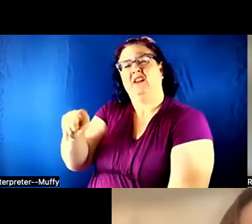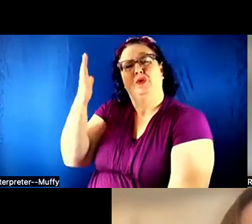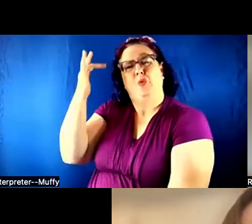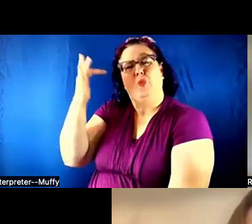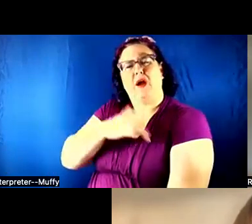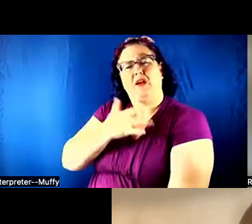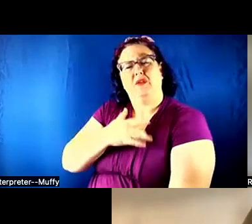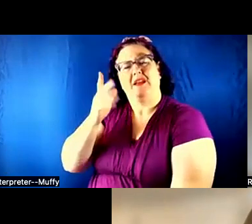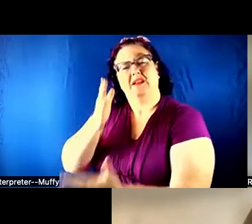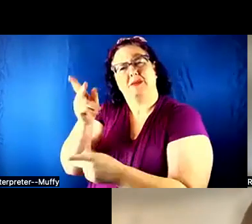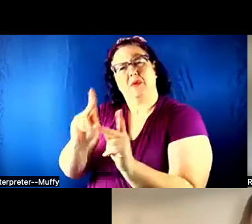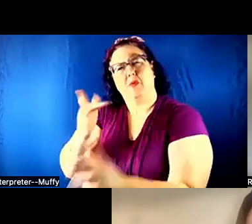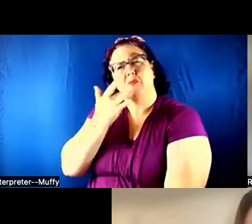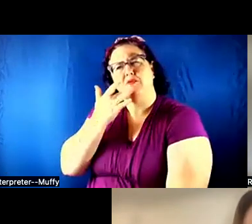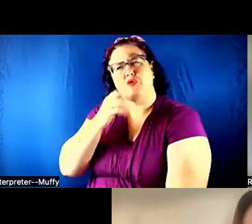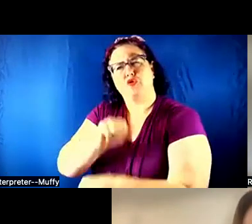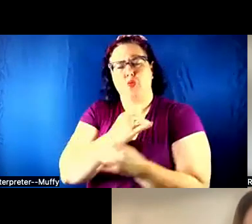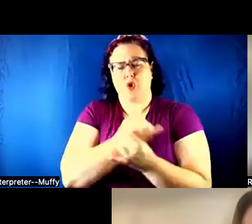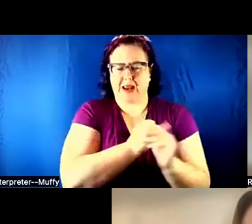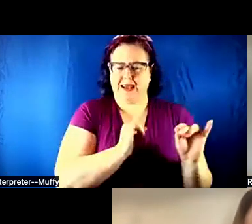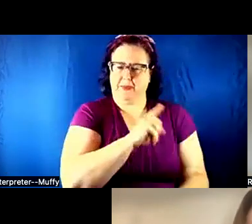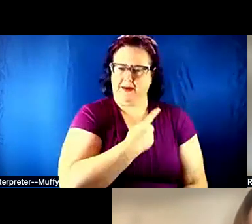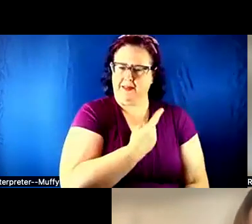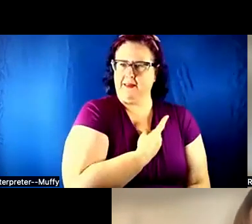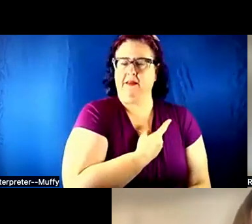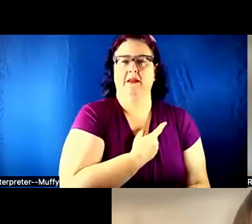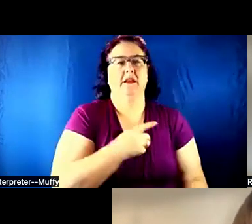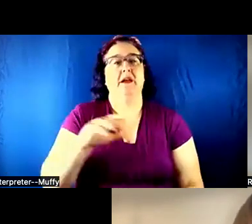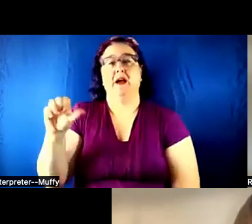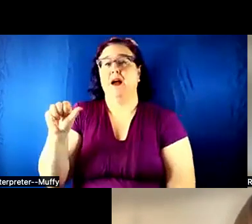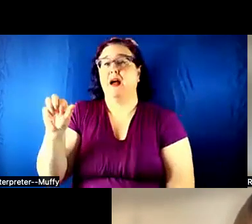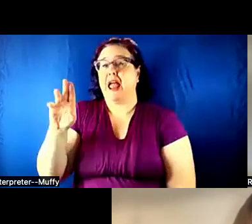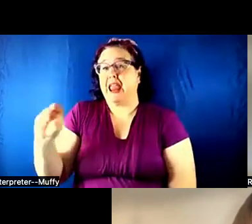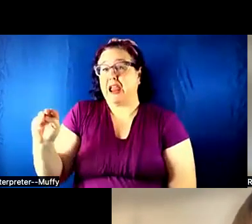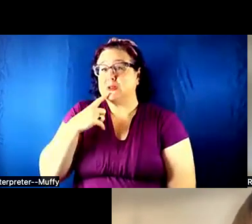Aaron: I think to a degree, the things I have noticed